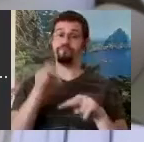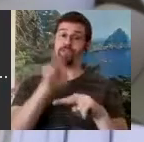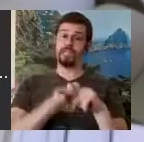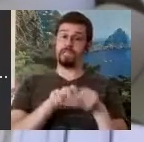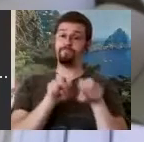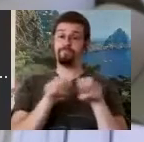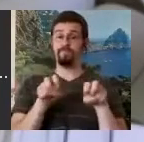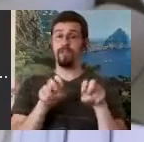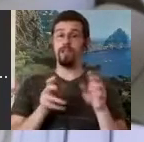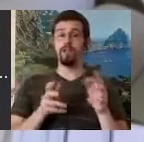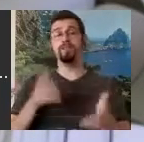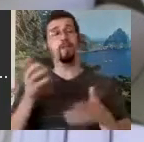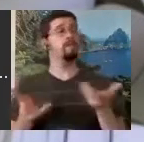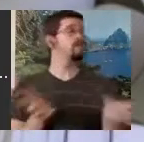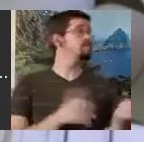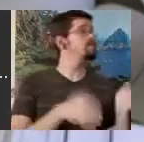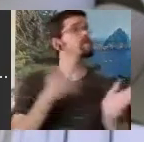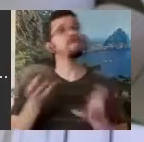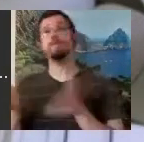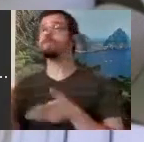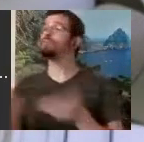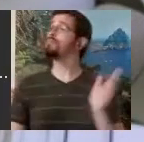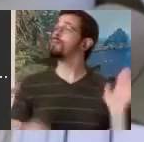talking to each other but you know the movements that hearing people make like